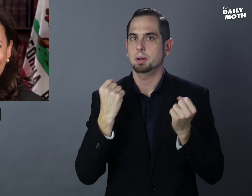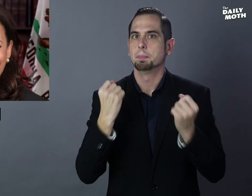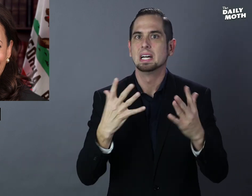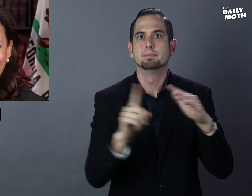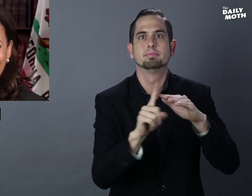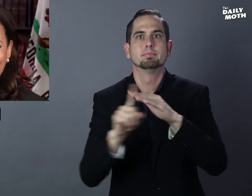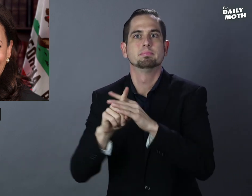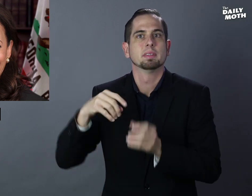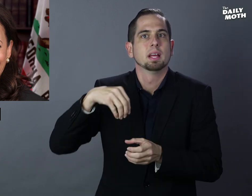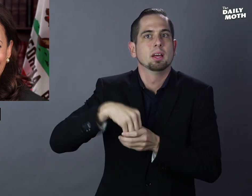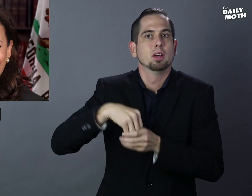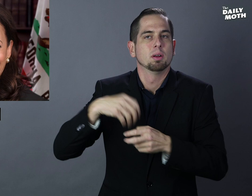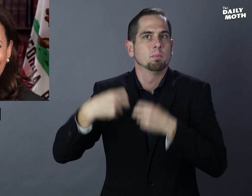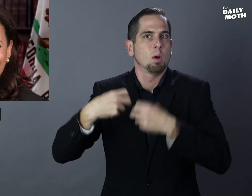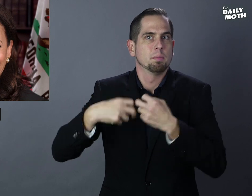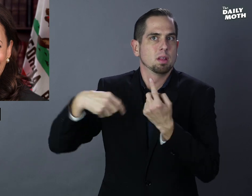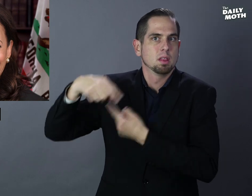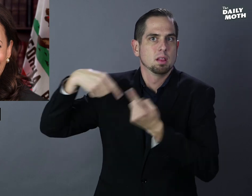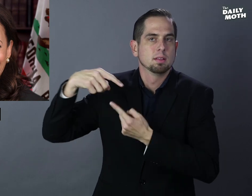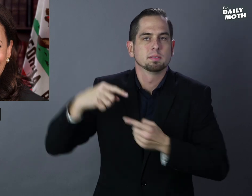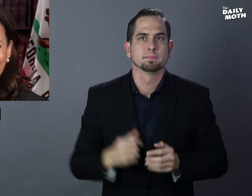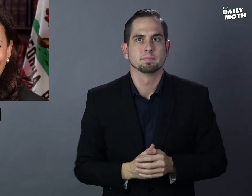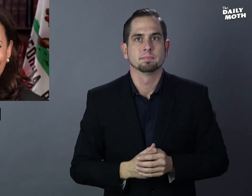many internal problems.